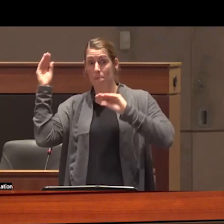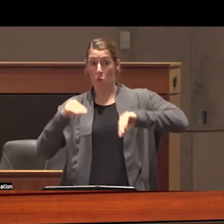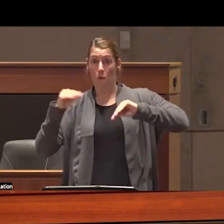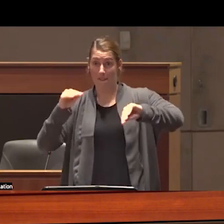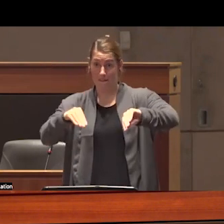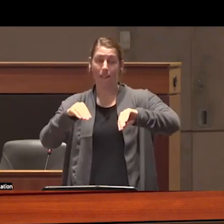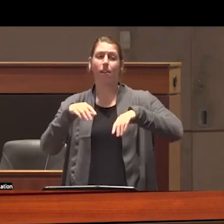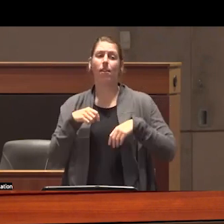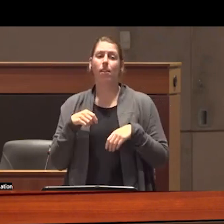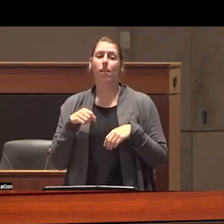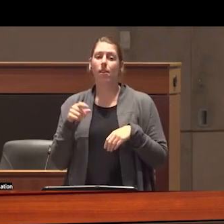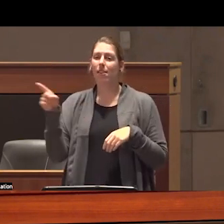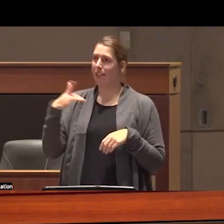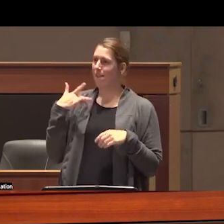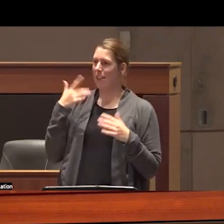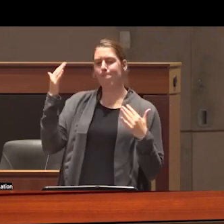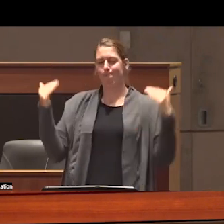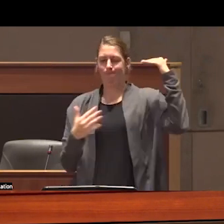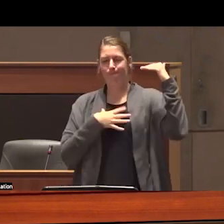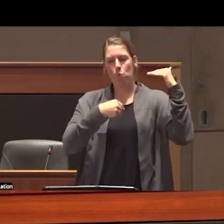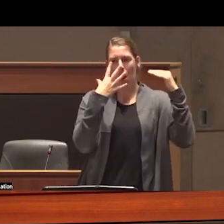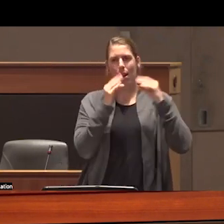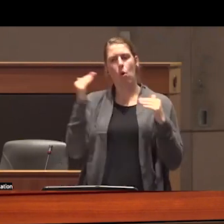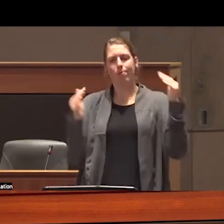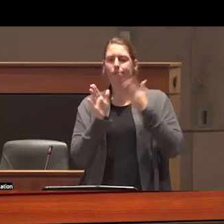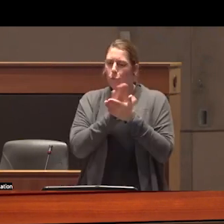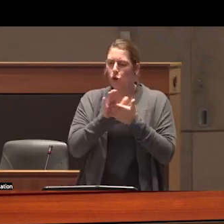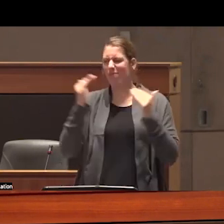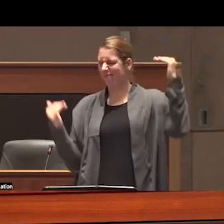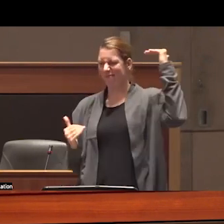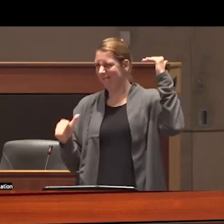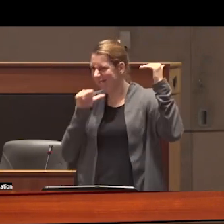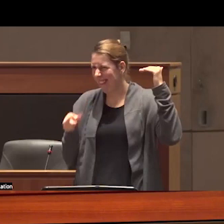considered less racially pure than settlers from Britain and France ultimately it was